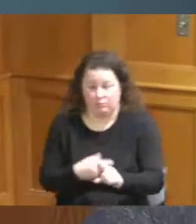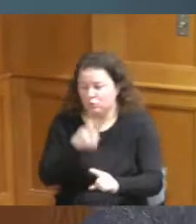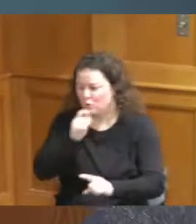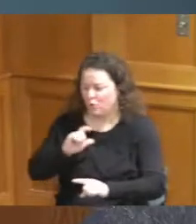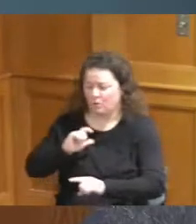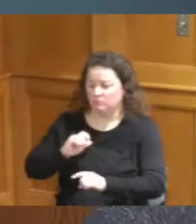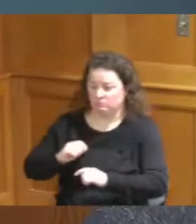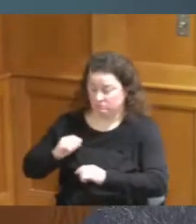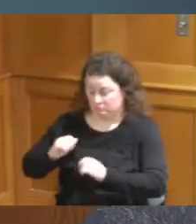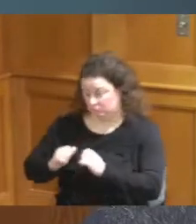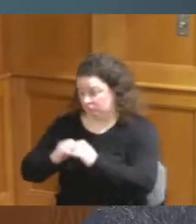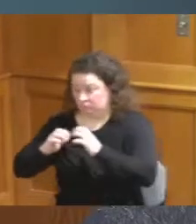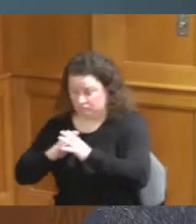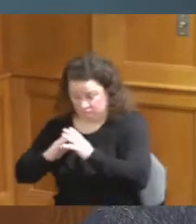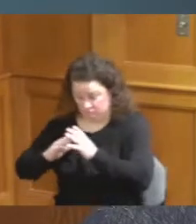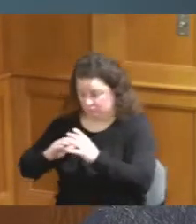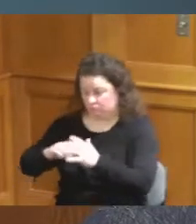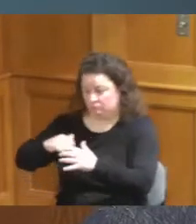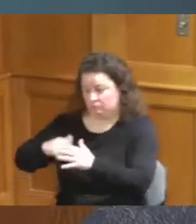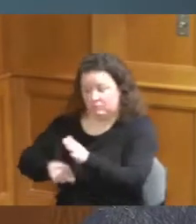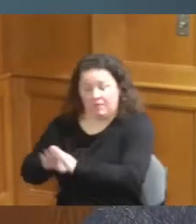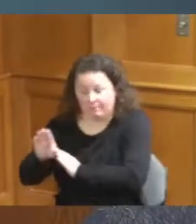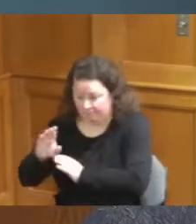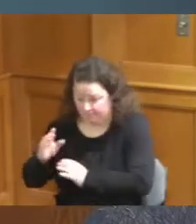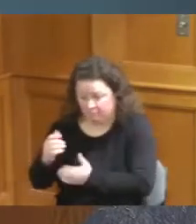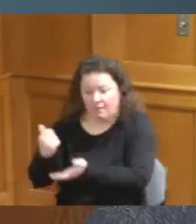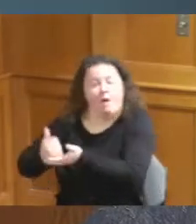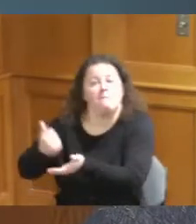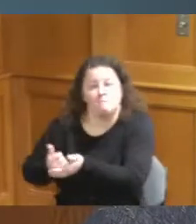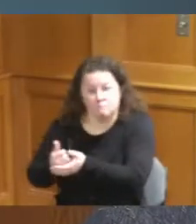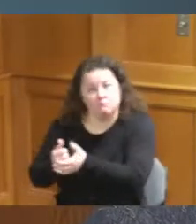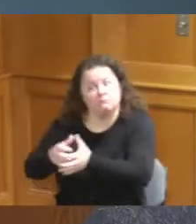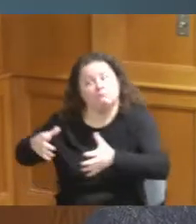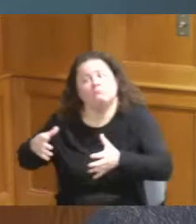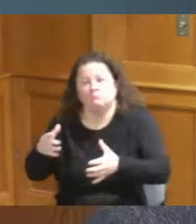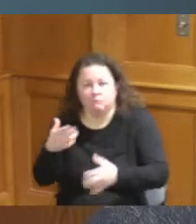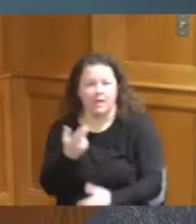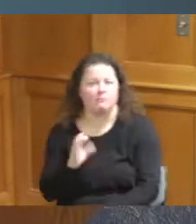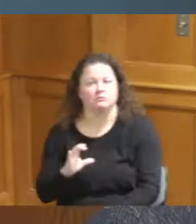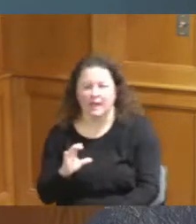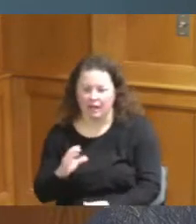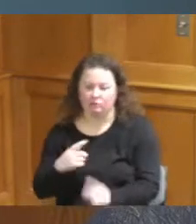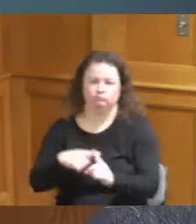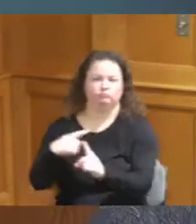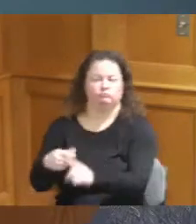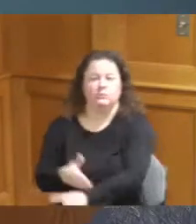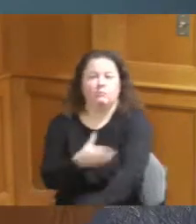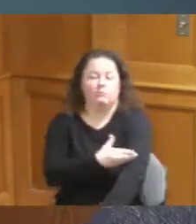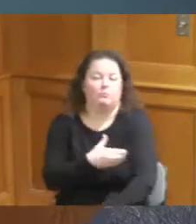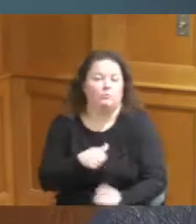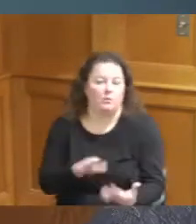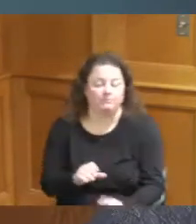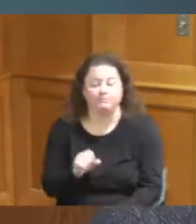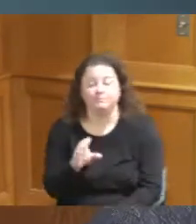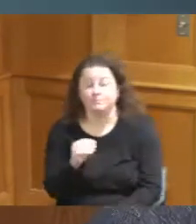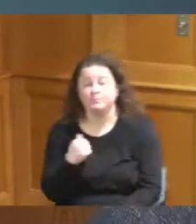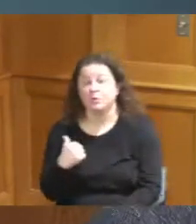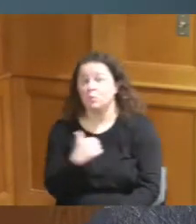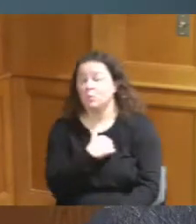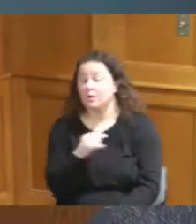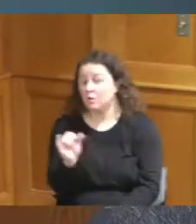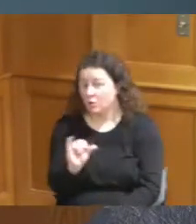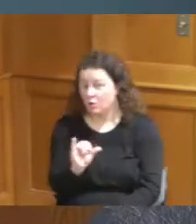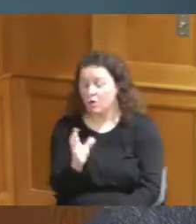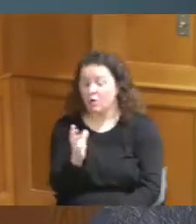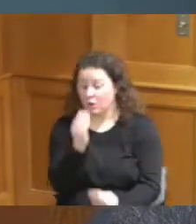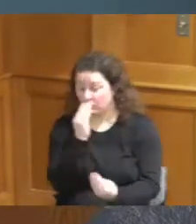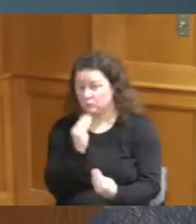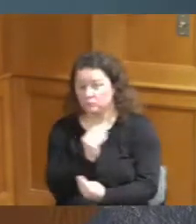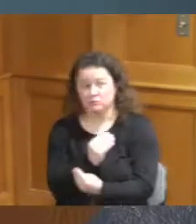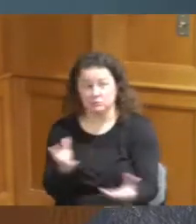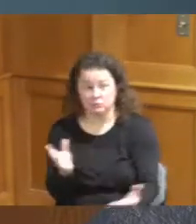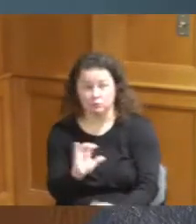we will also in addition to that I wanted to just say that we have one of the largest or